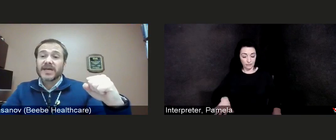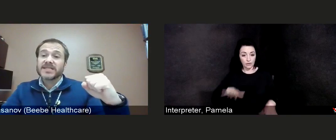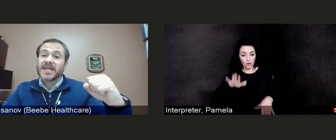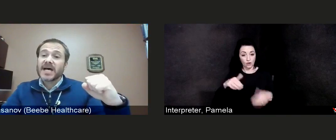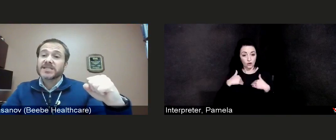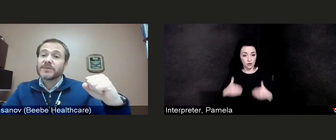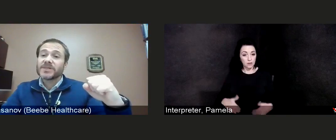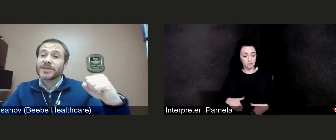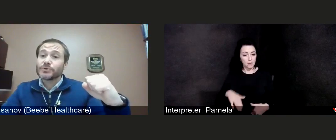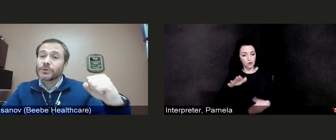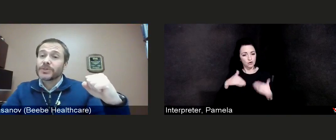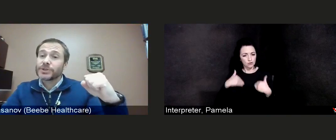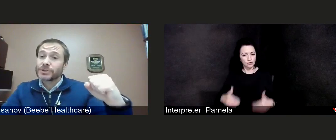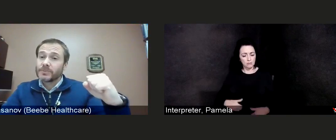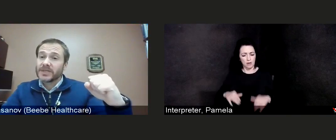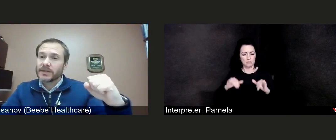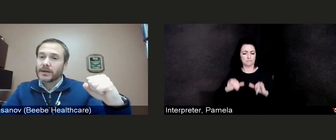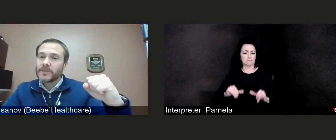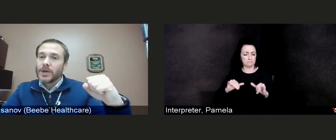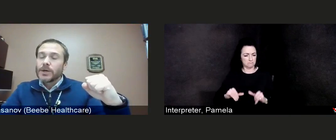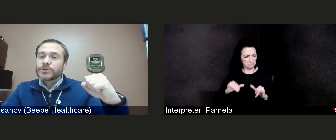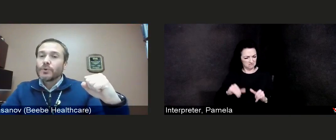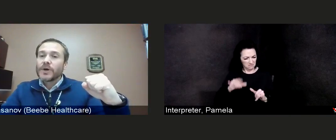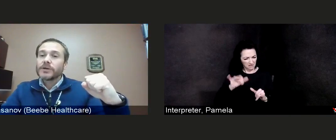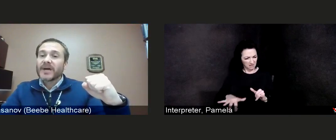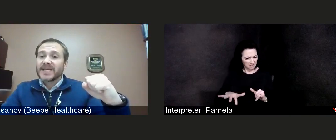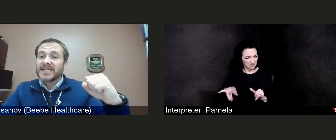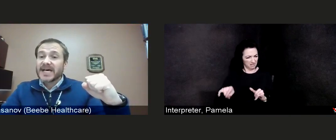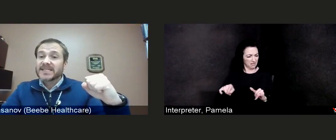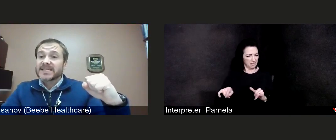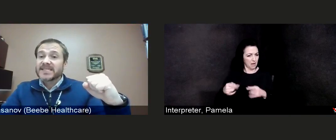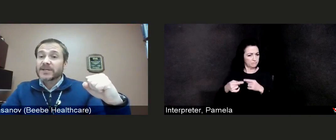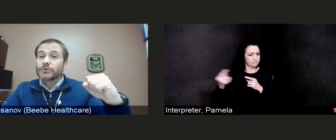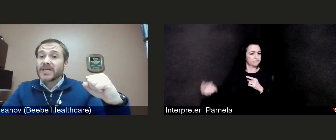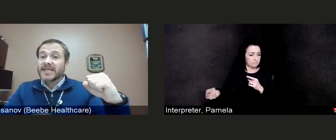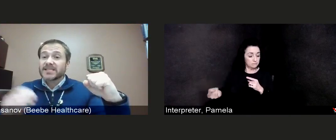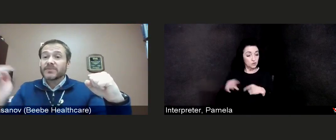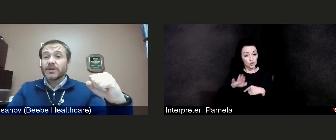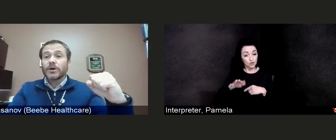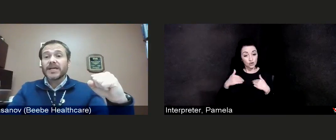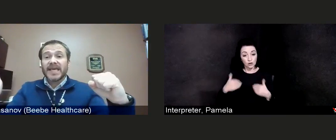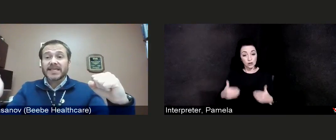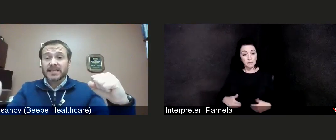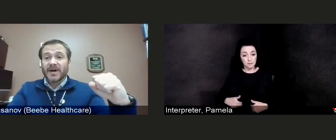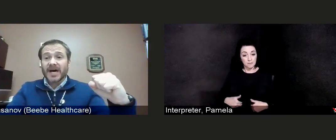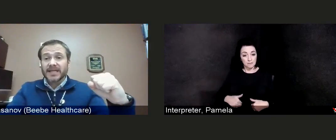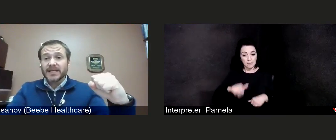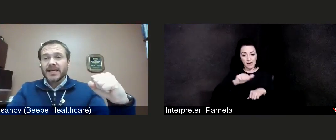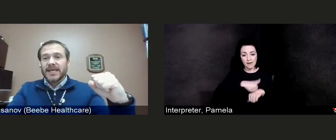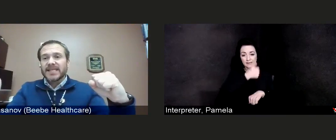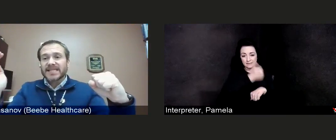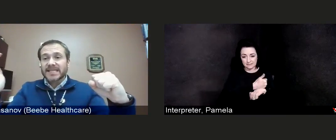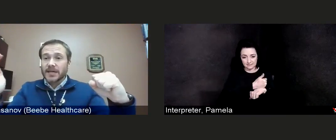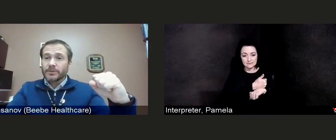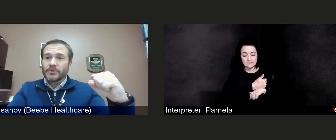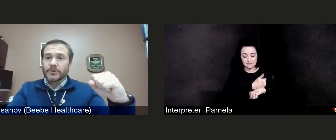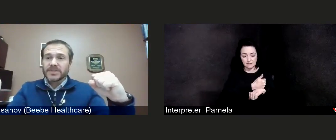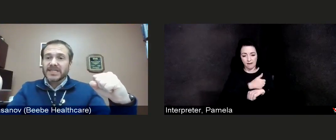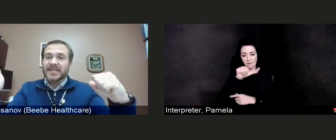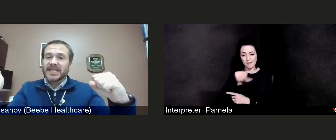that is not something that normally should be there. So what your body does is it creates something called an antibody, and that's another protein,